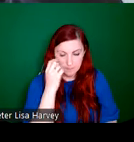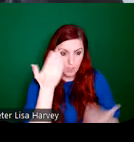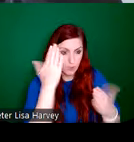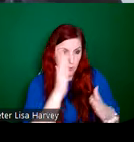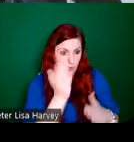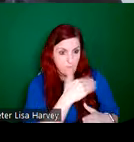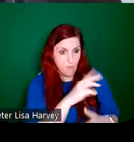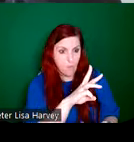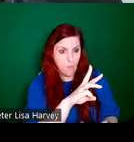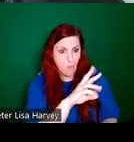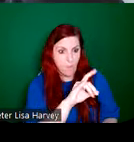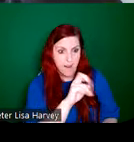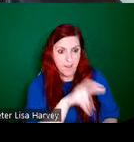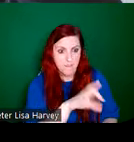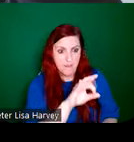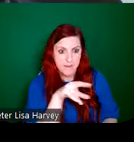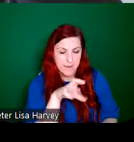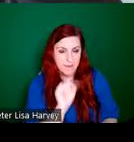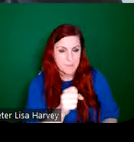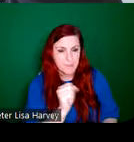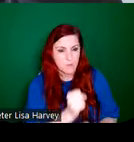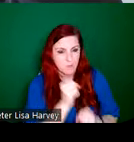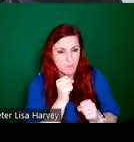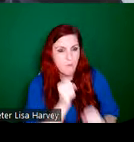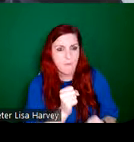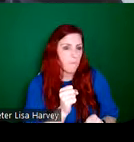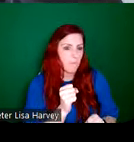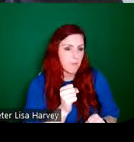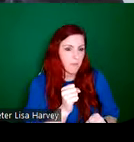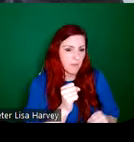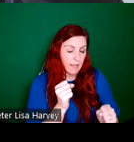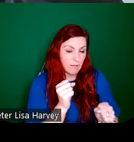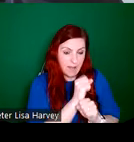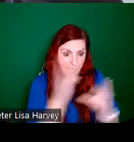you've got this strong, bold graphic treatment of the saint. There's this